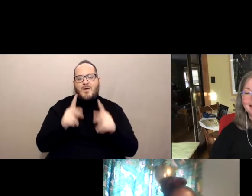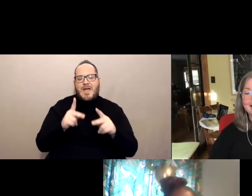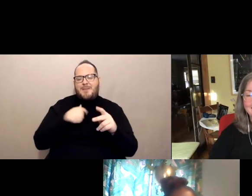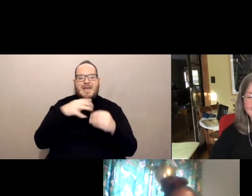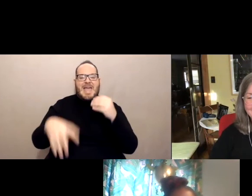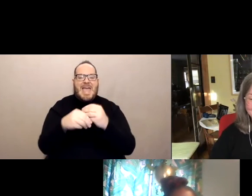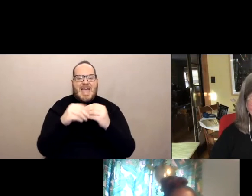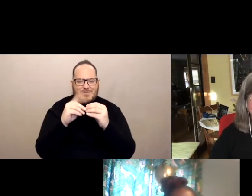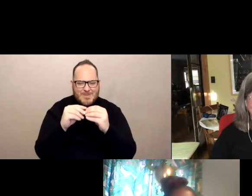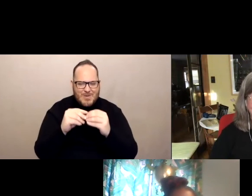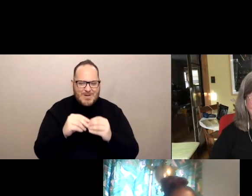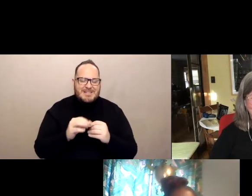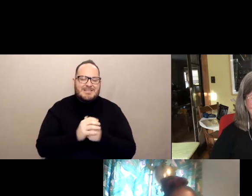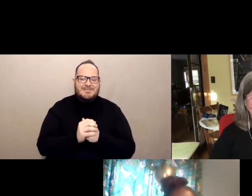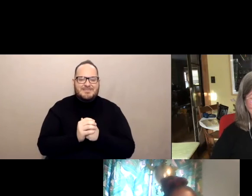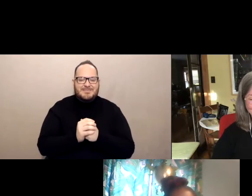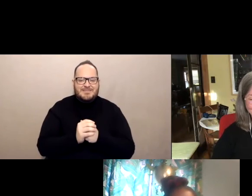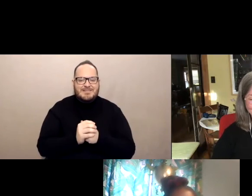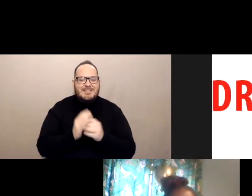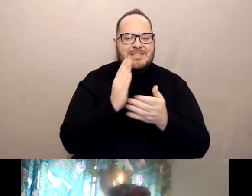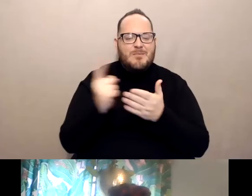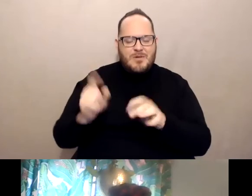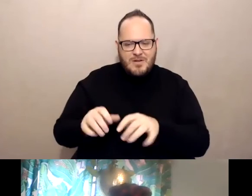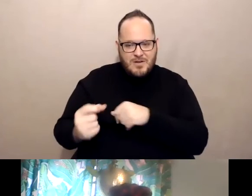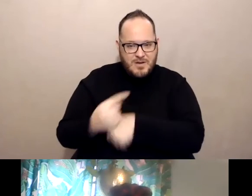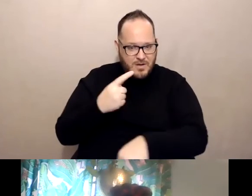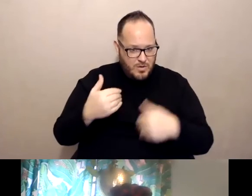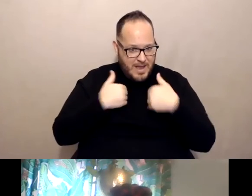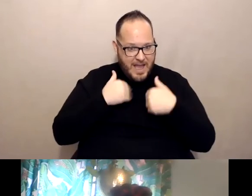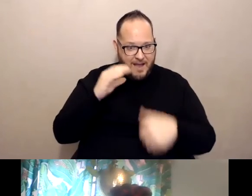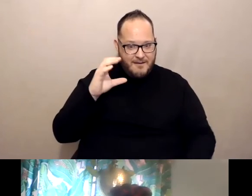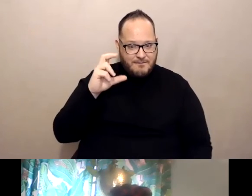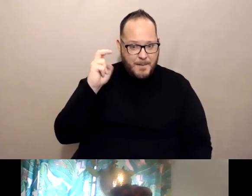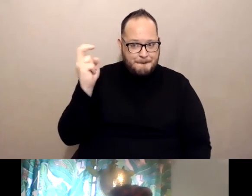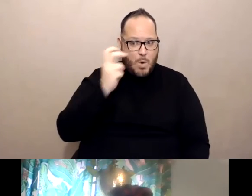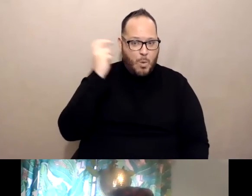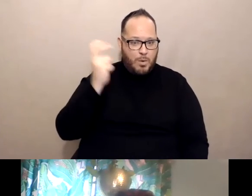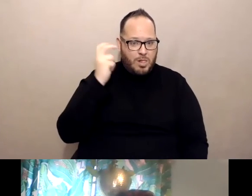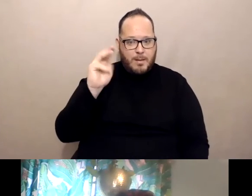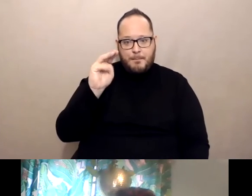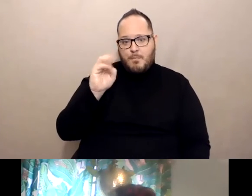So somebody writes, are there mobile clinics available? How do I find mobile clinics in my area?